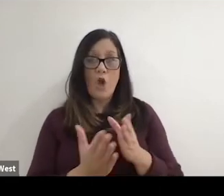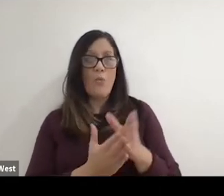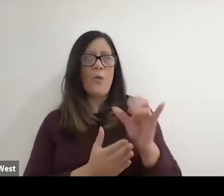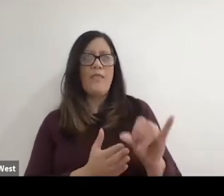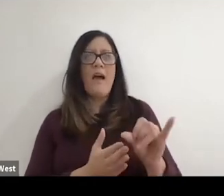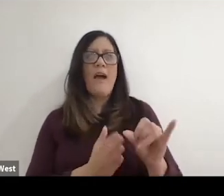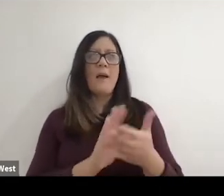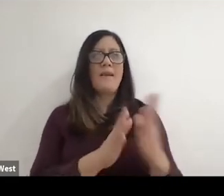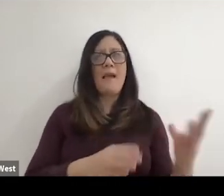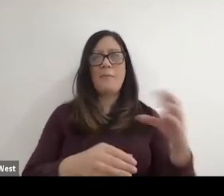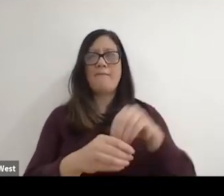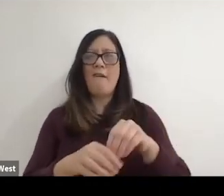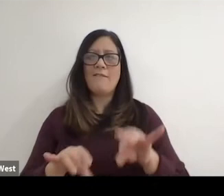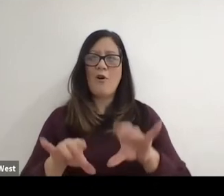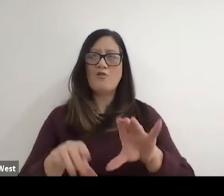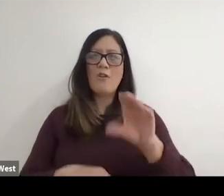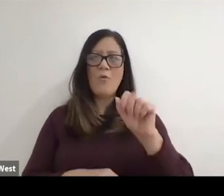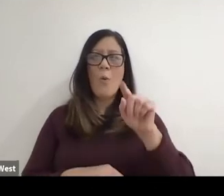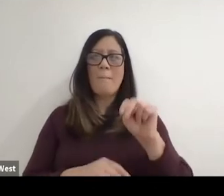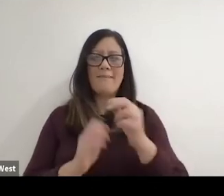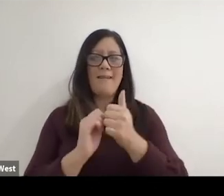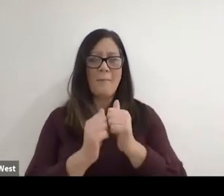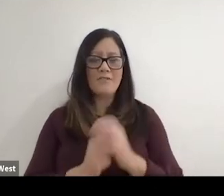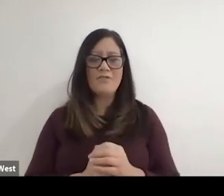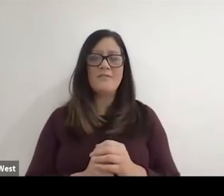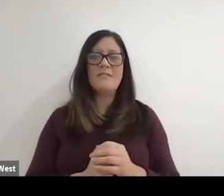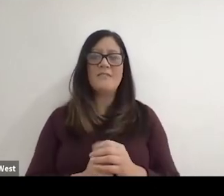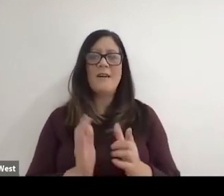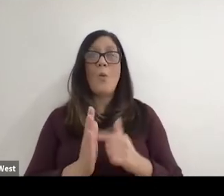then part of the Australian Open. Once we had the Australian Open